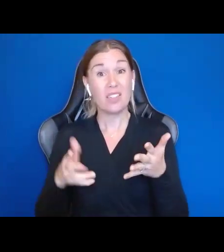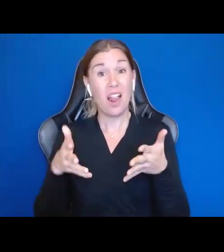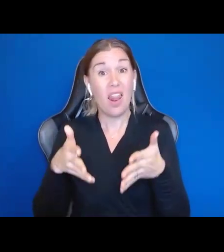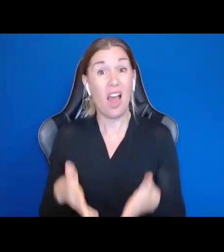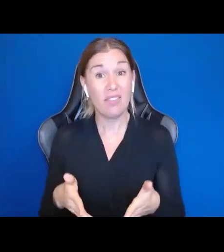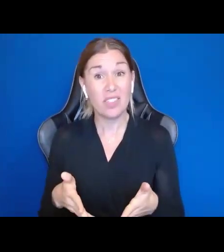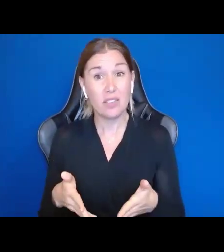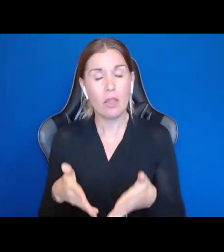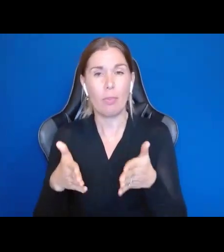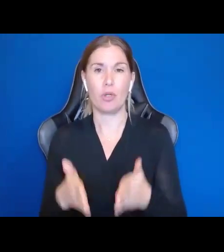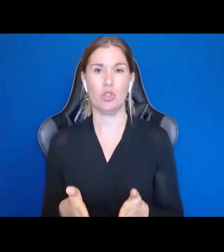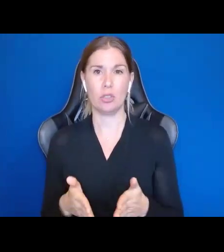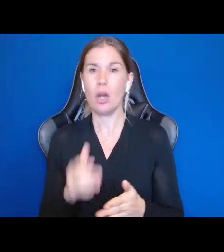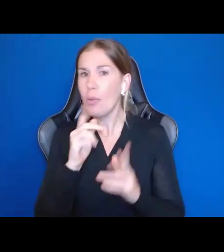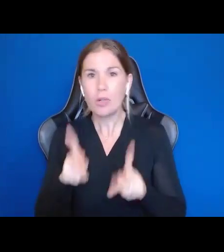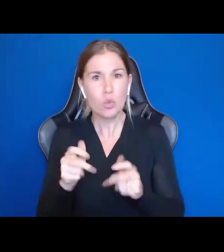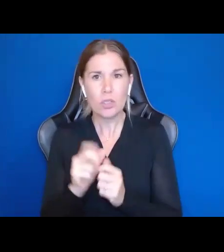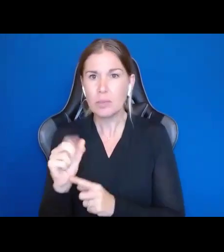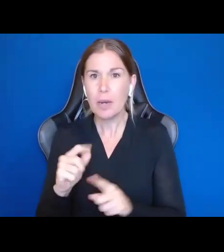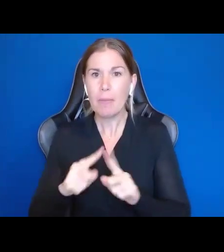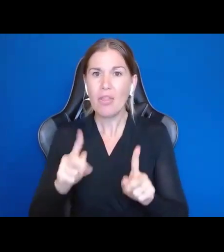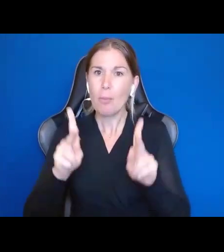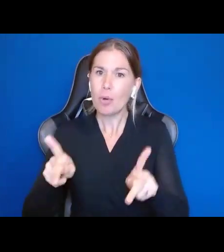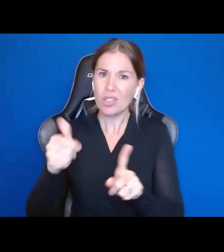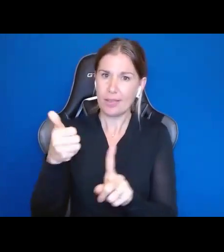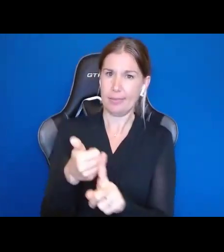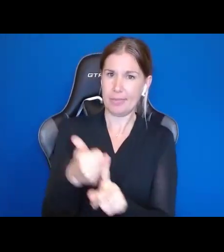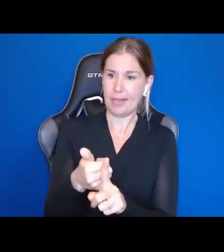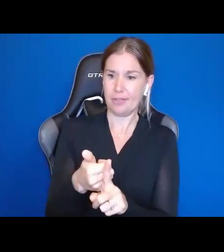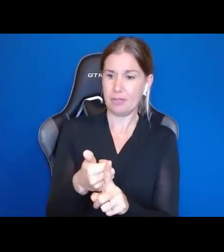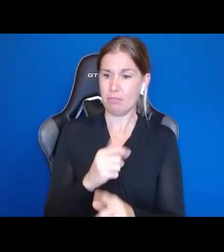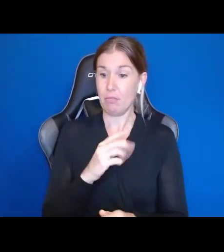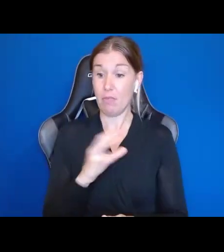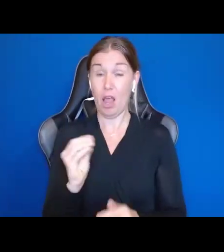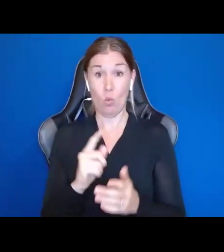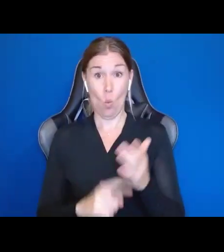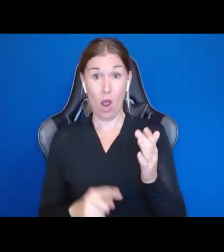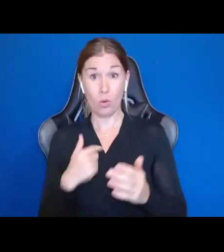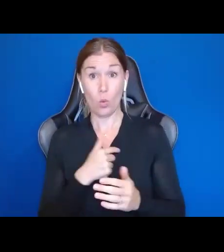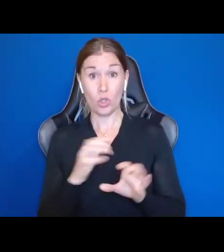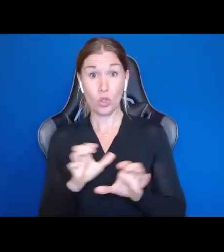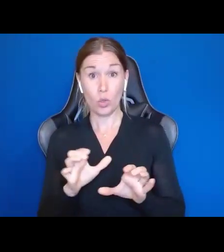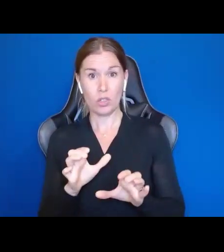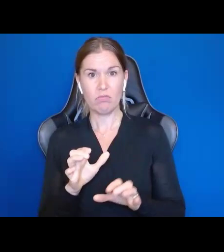Not a Person with a Disability, but the person. And what we are doing then is empowering people.